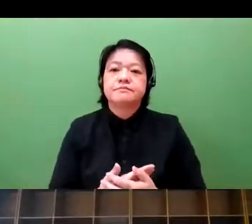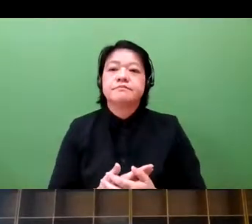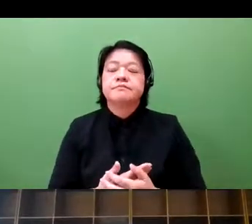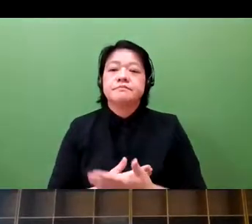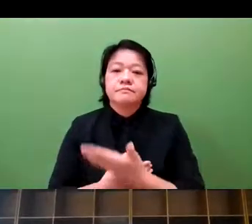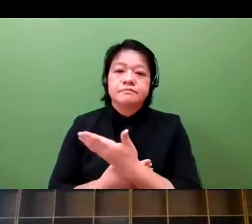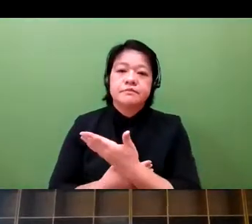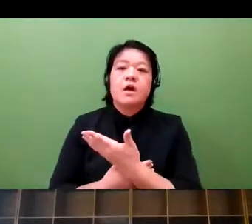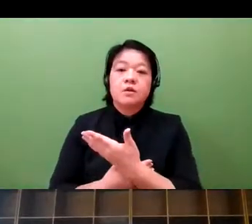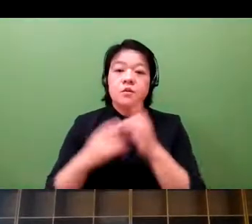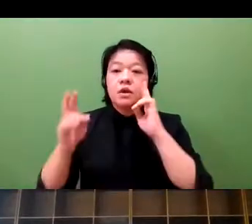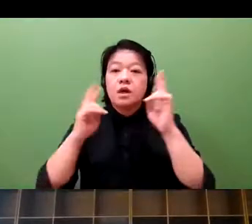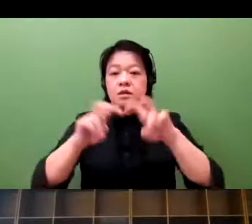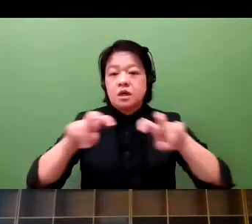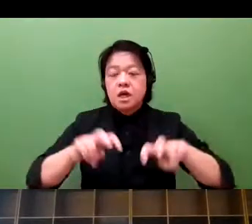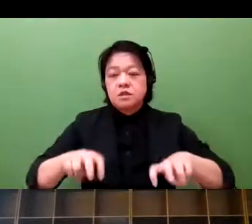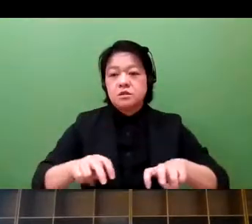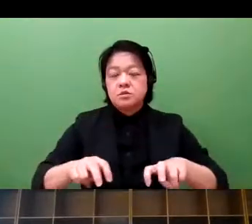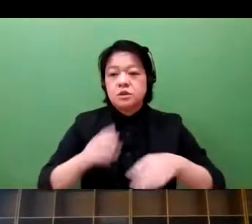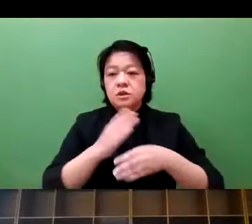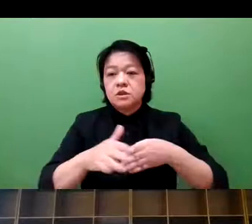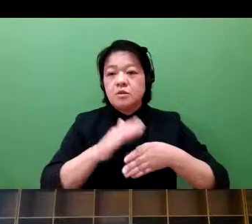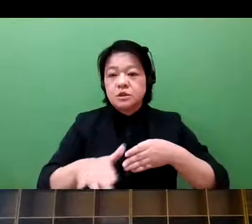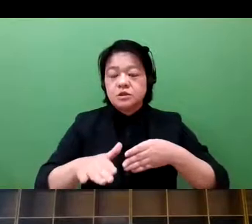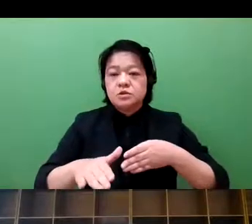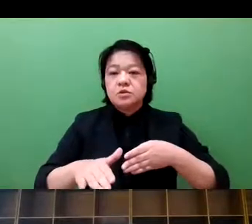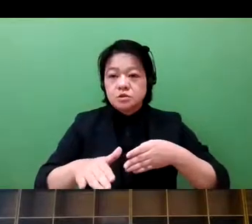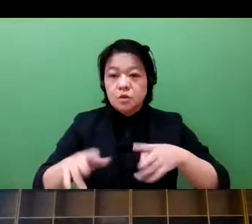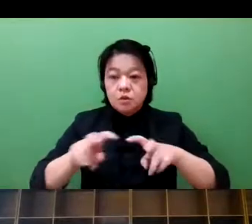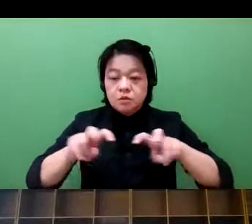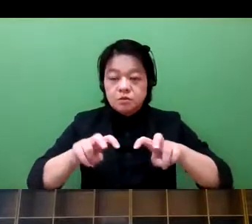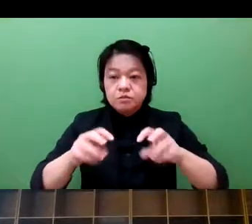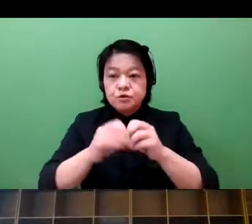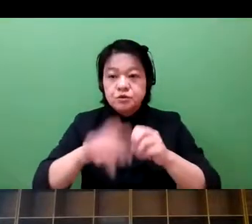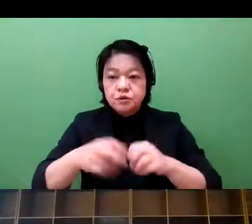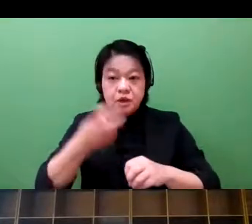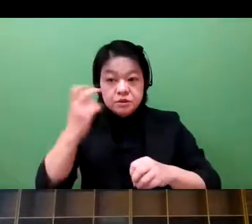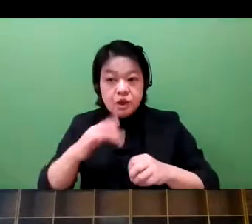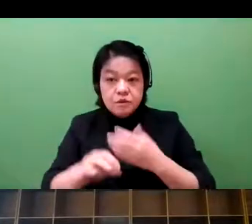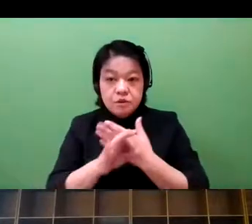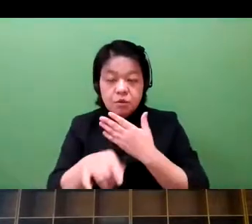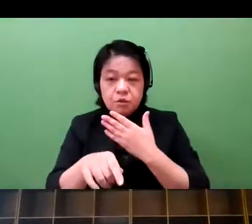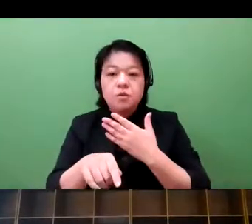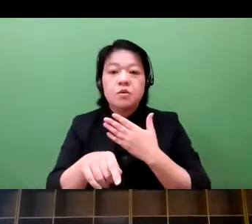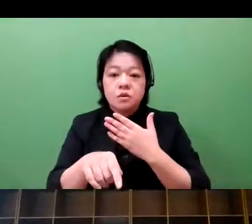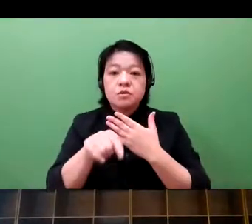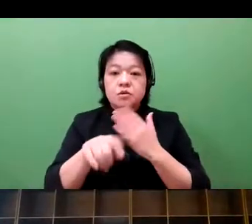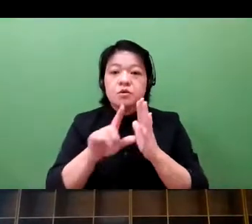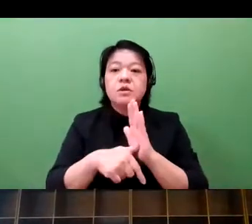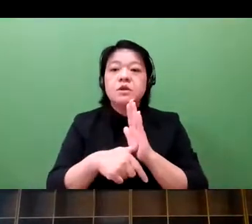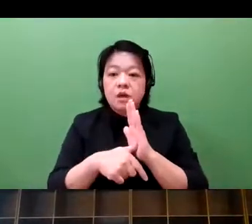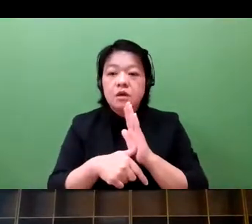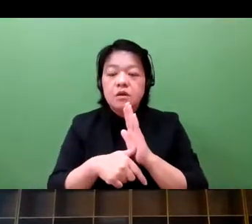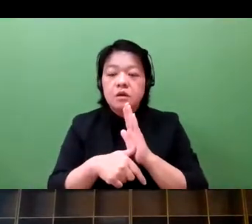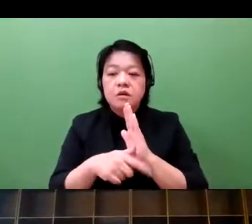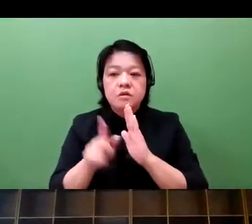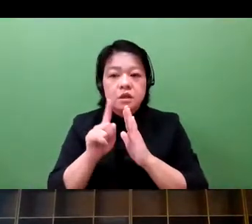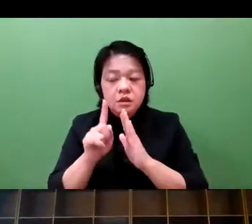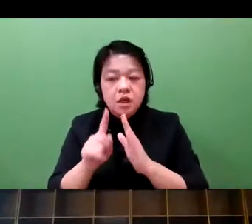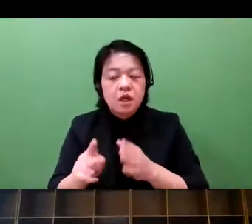does not infringe others' rights. As we develop, we come up with inventions.